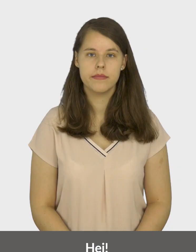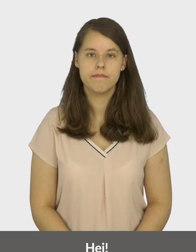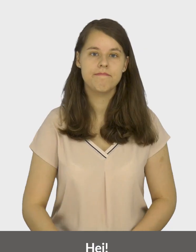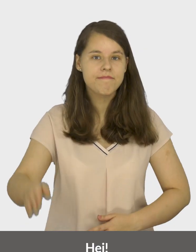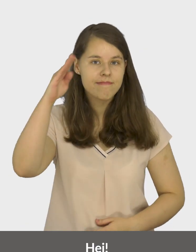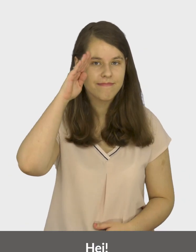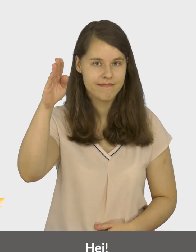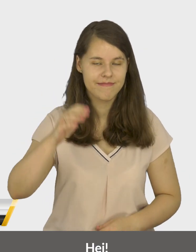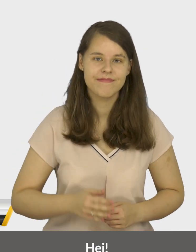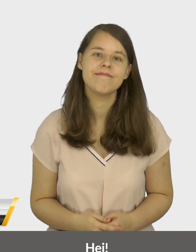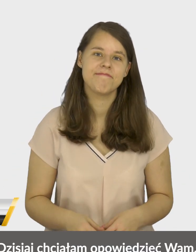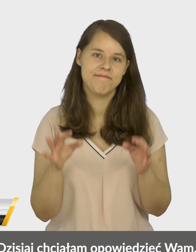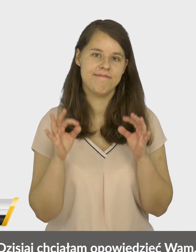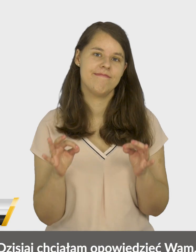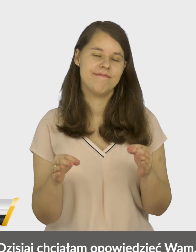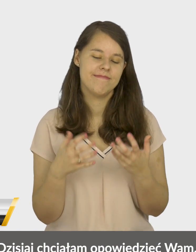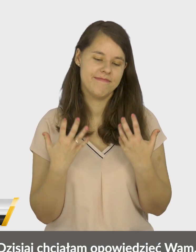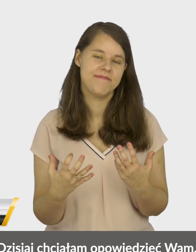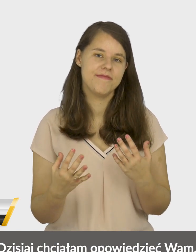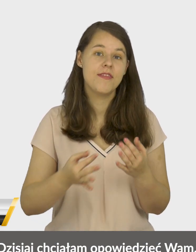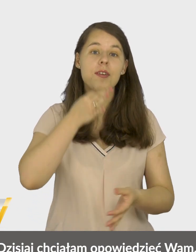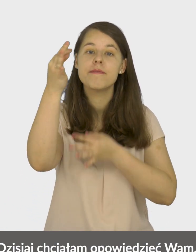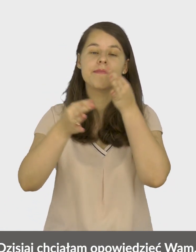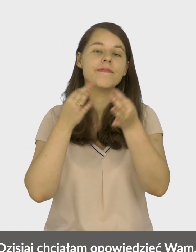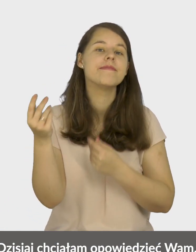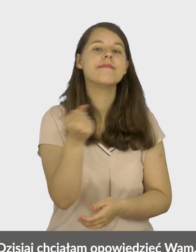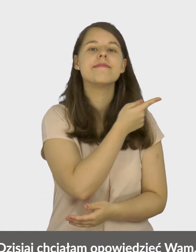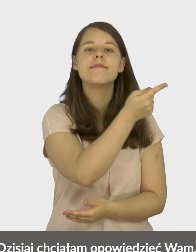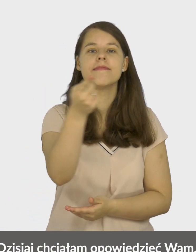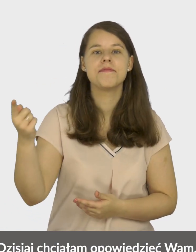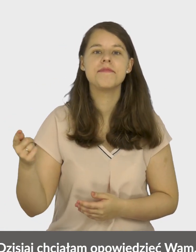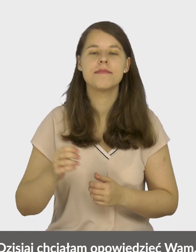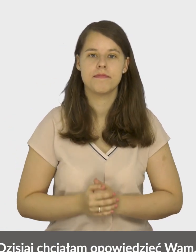[Auto-translate; notice an error? Inform us]. Hey! Today I wanted to tell you,